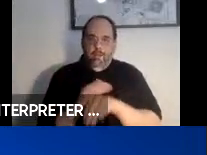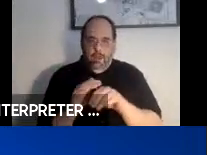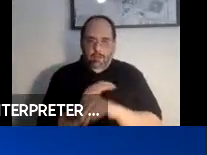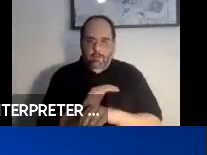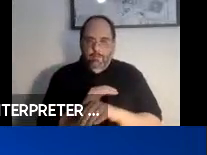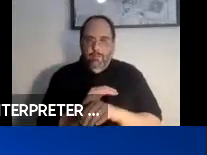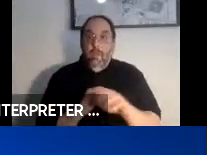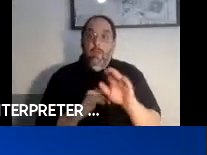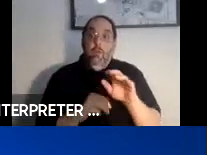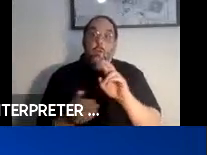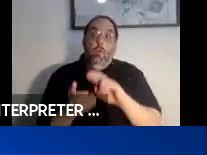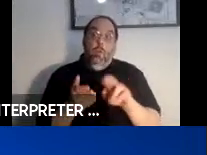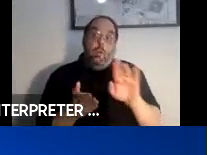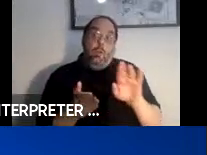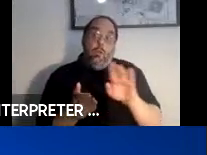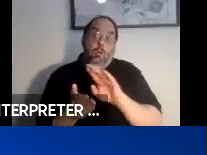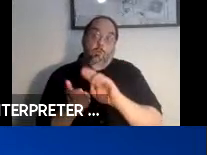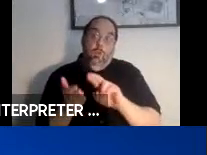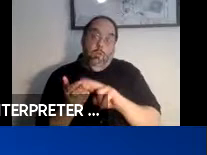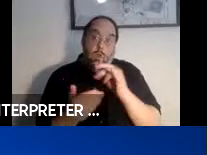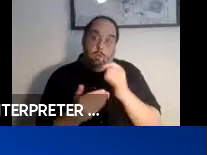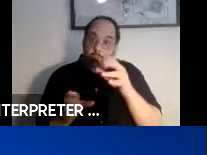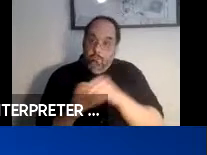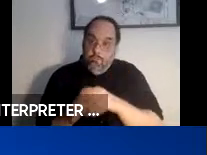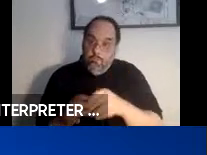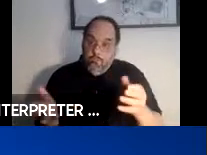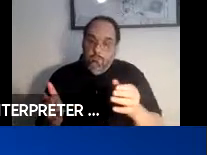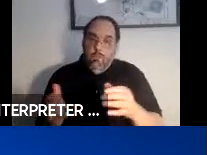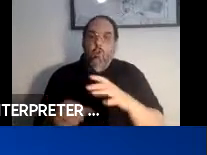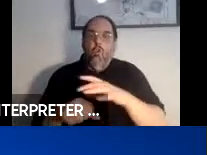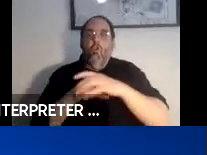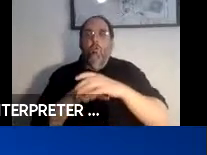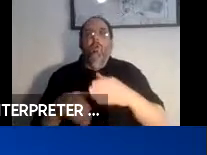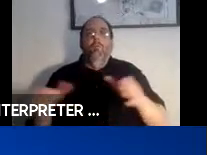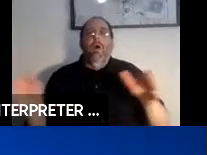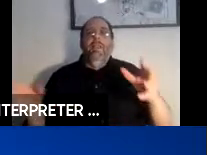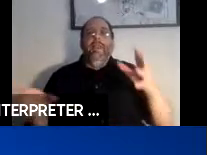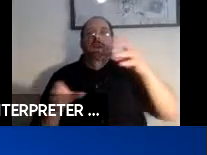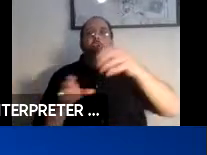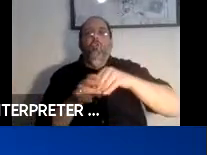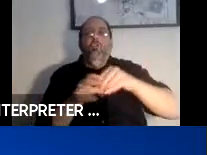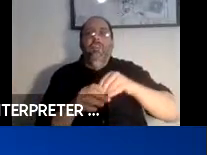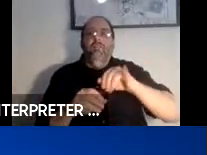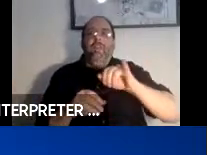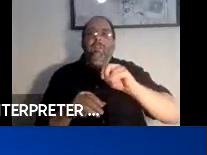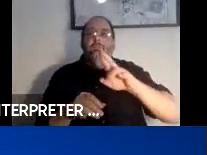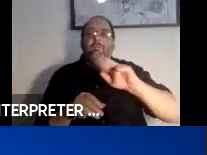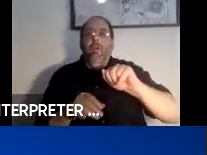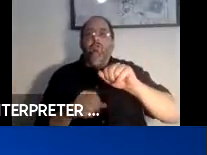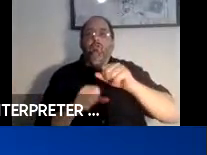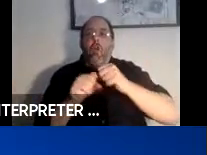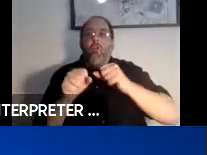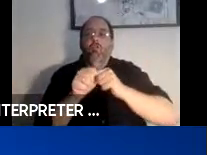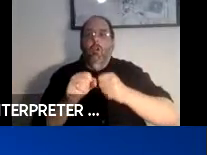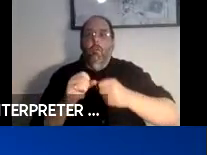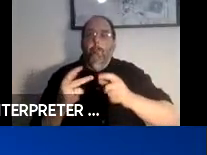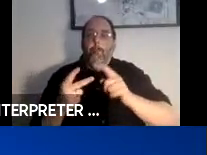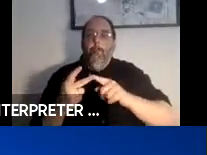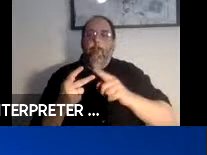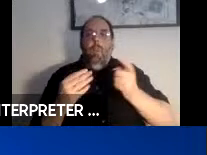His research projects include the global public inclusive infrastructure automated personalization